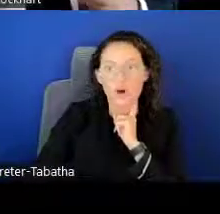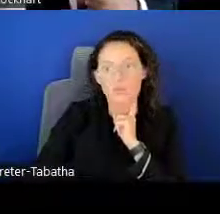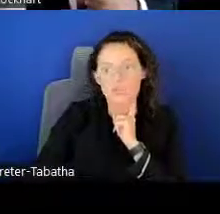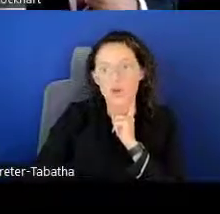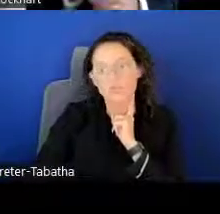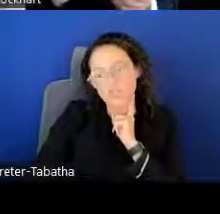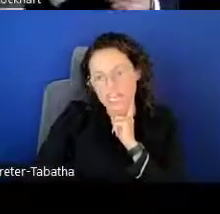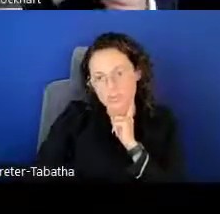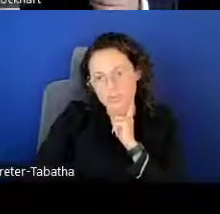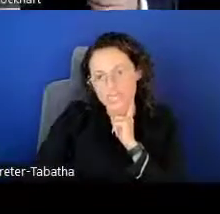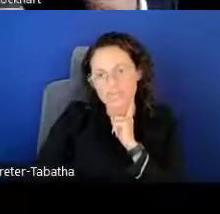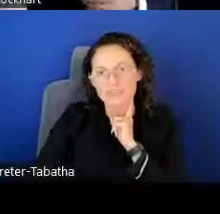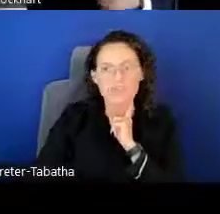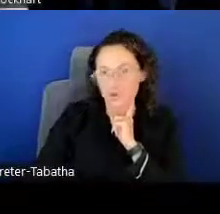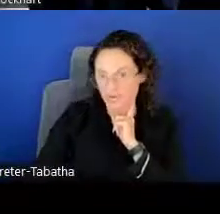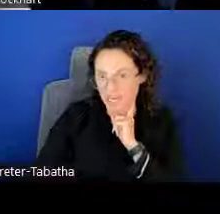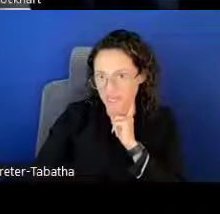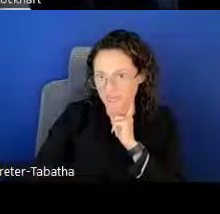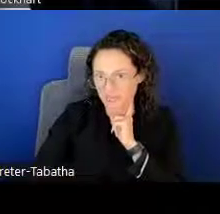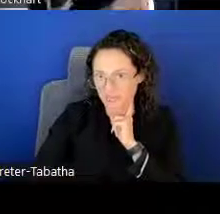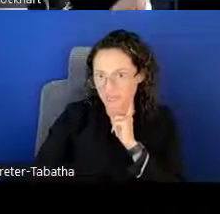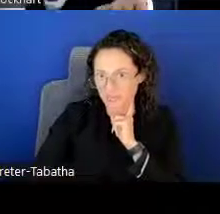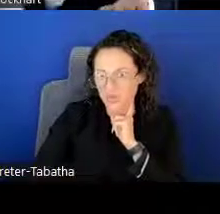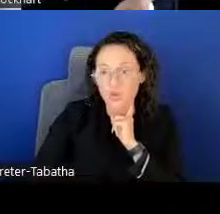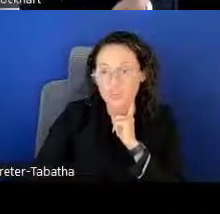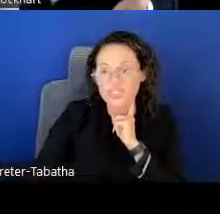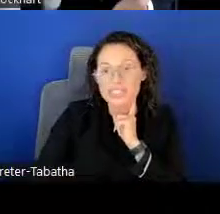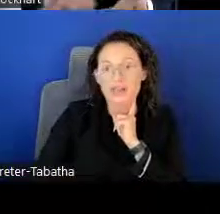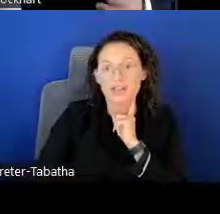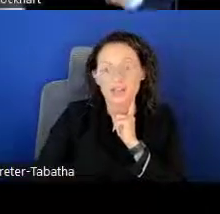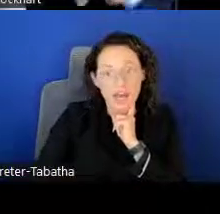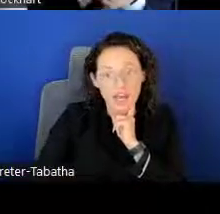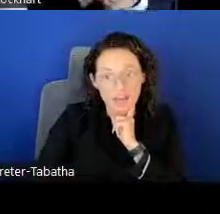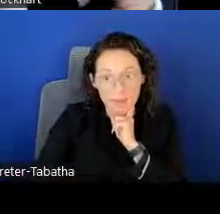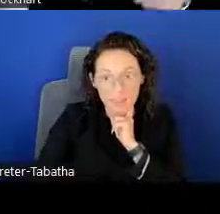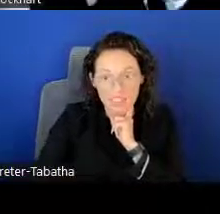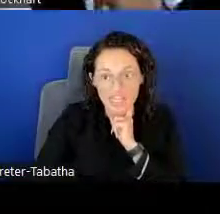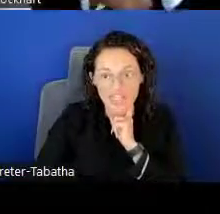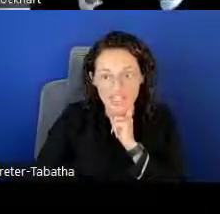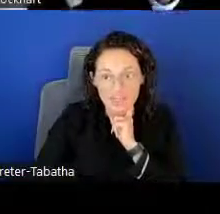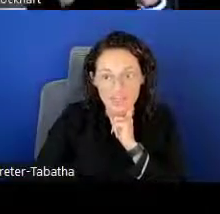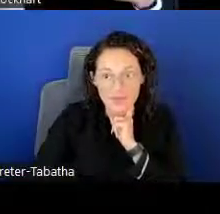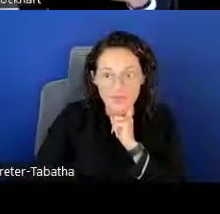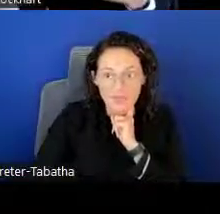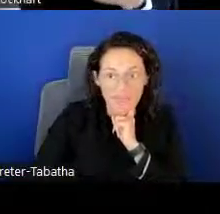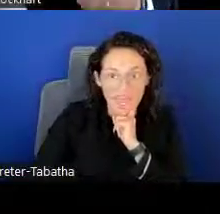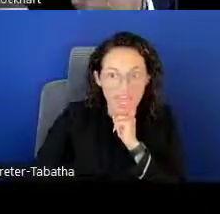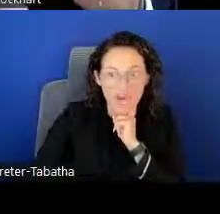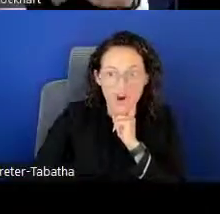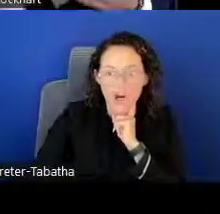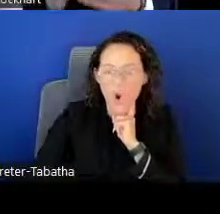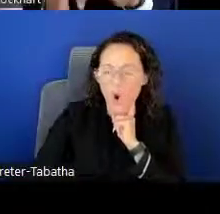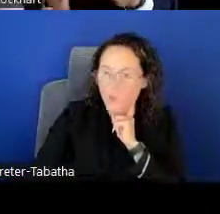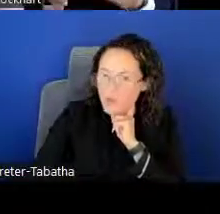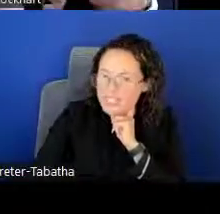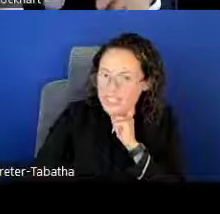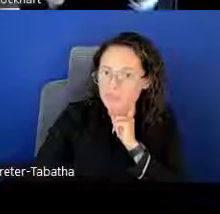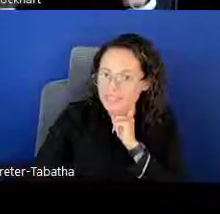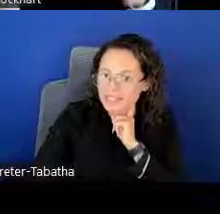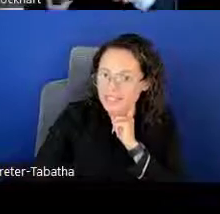Also, the last one being if you don't apply. We see a lot of applications that are almost completed,